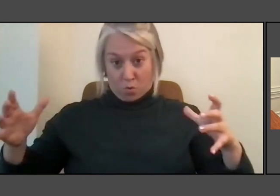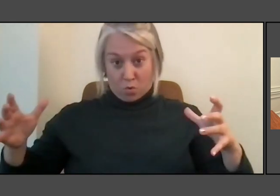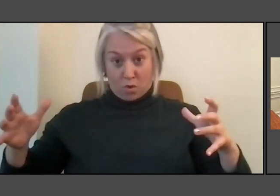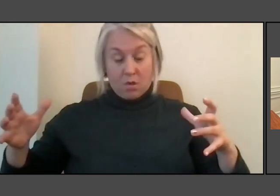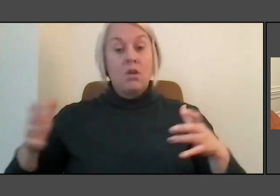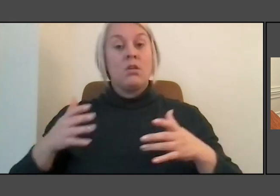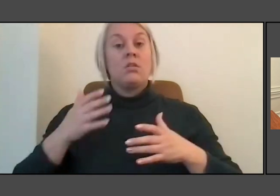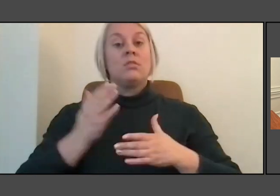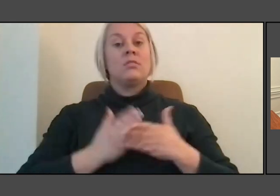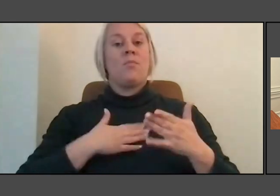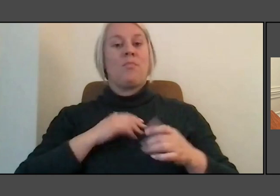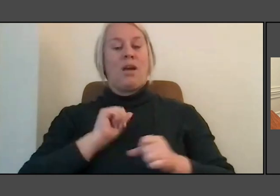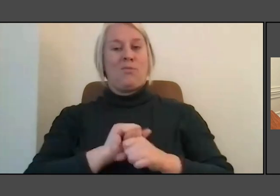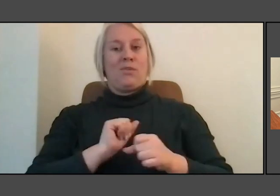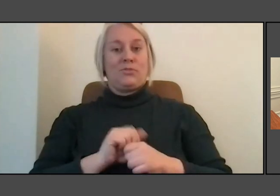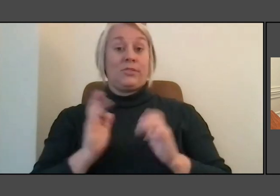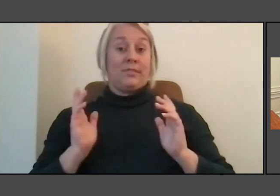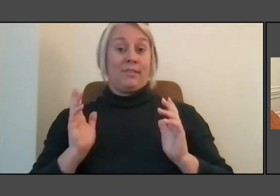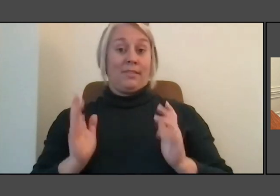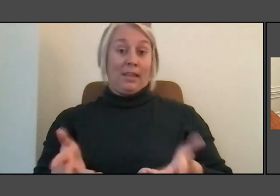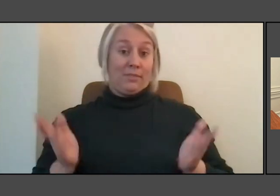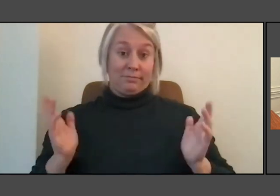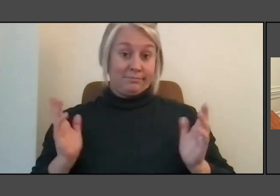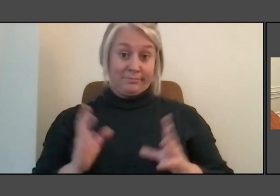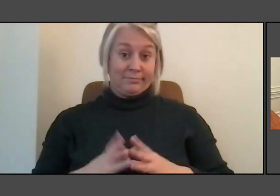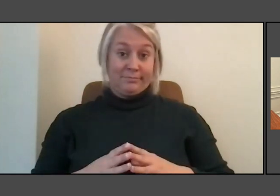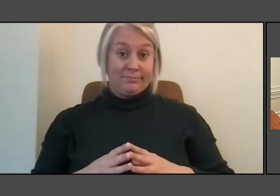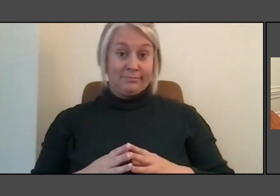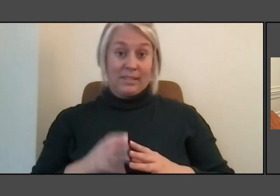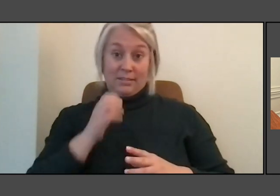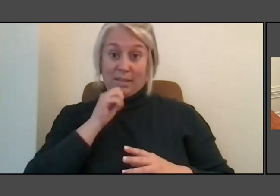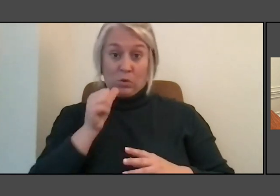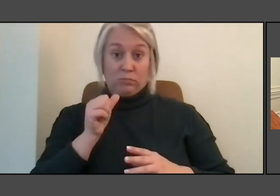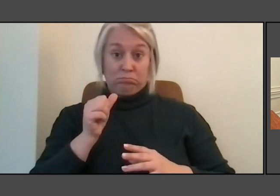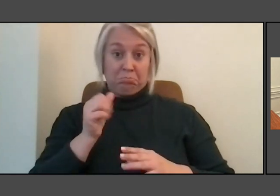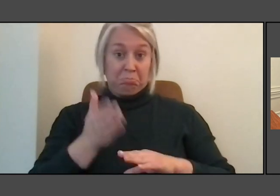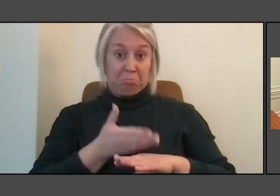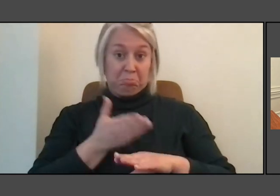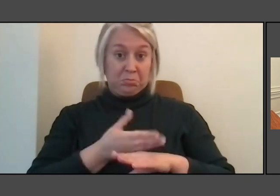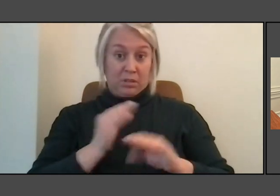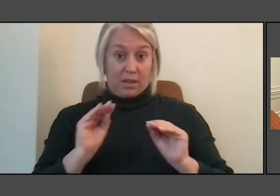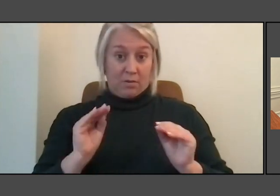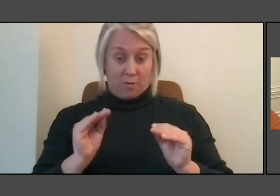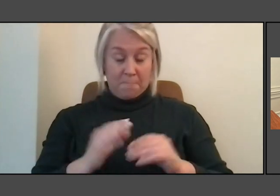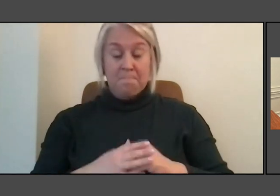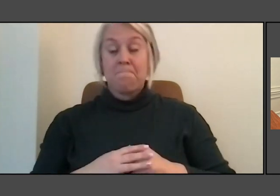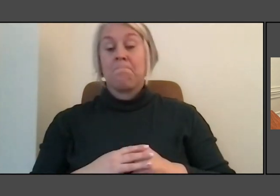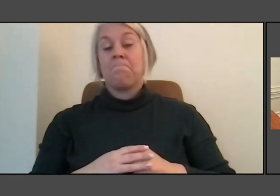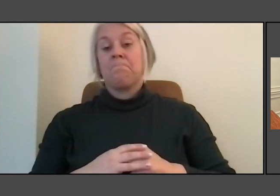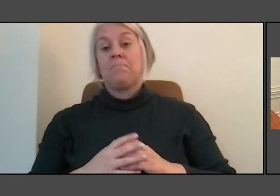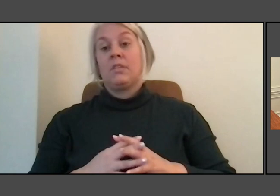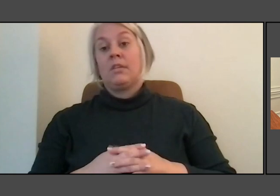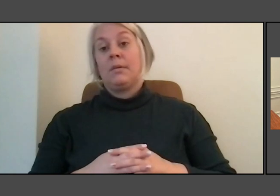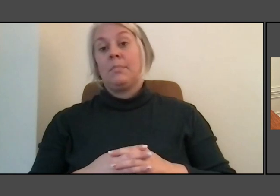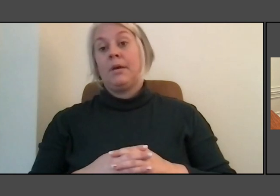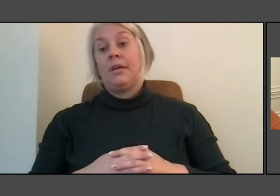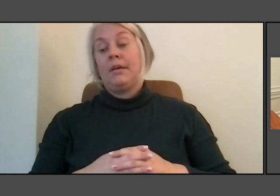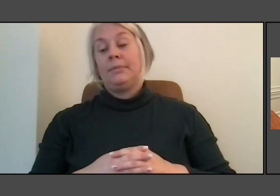pretty much untouched grass wise but I don't know I think they're there to be,